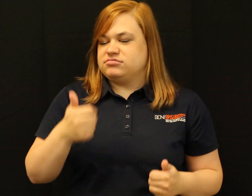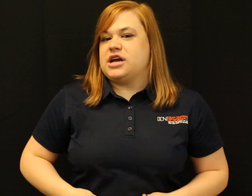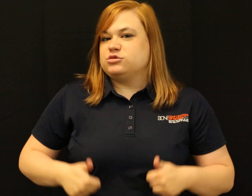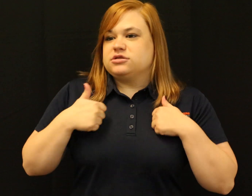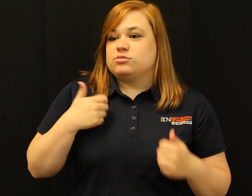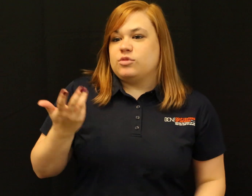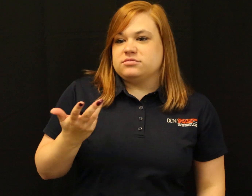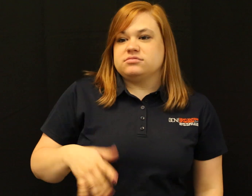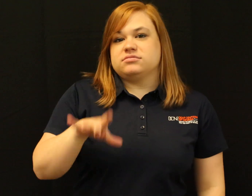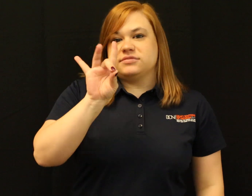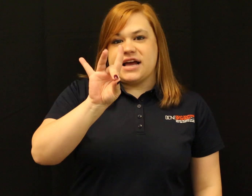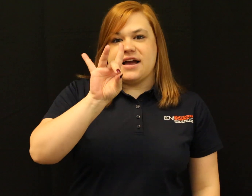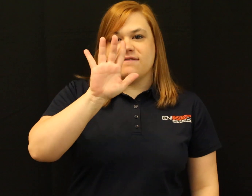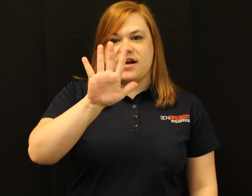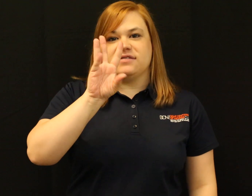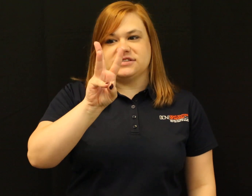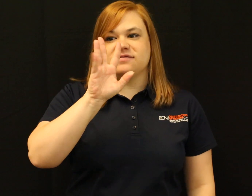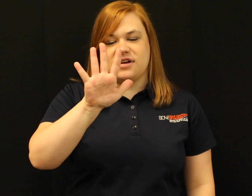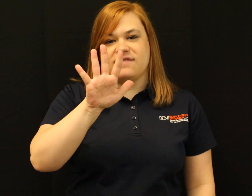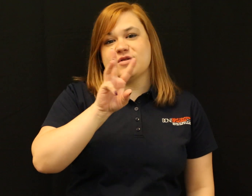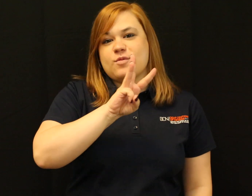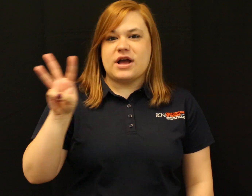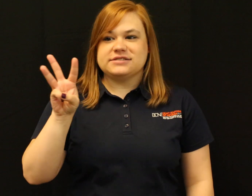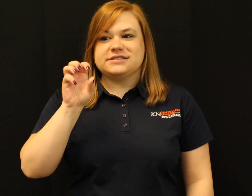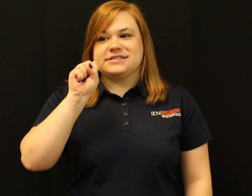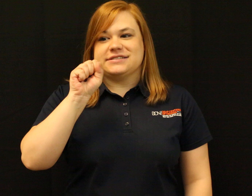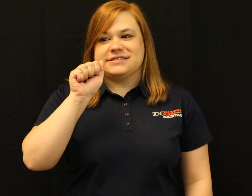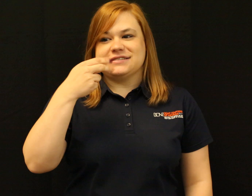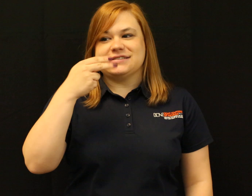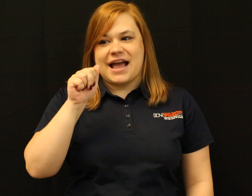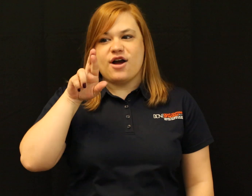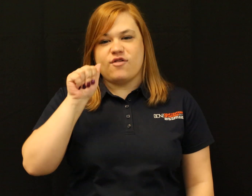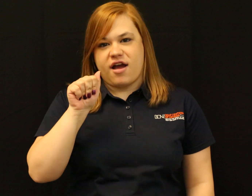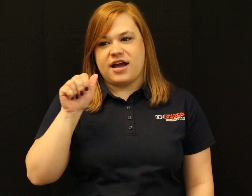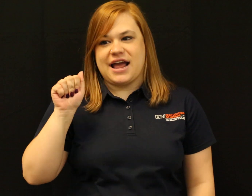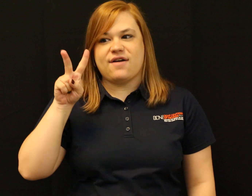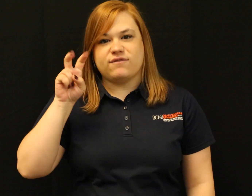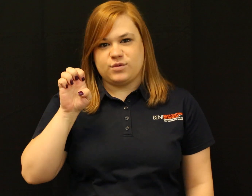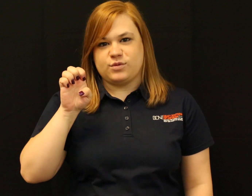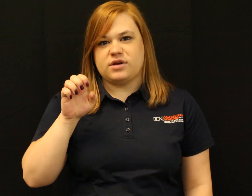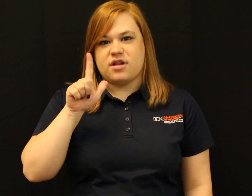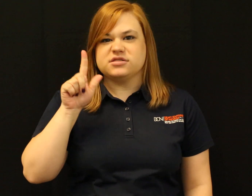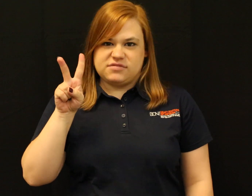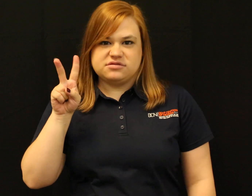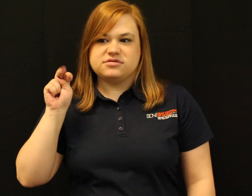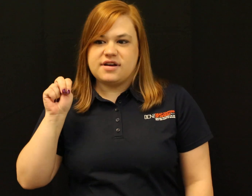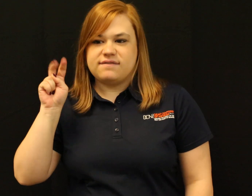8565 W. Sahara Ave. Las Vegas, Nevada 89117